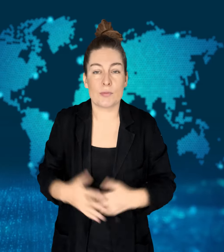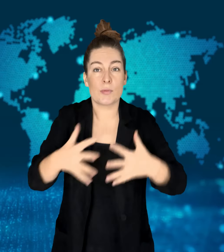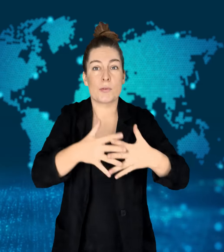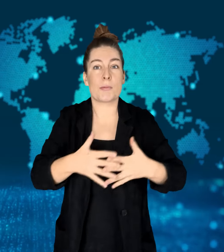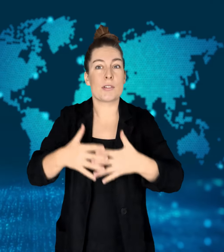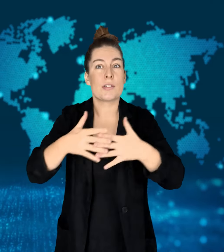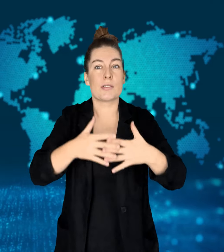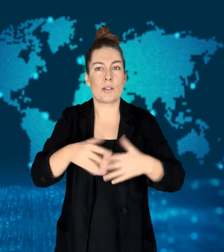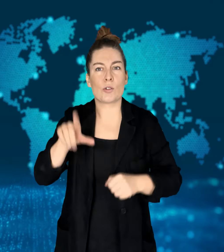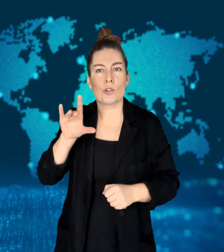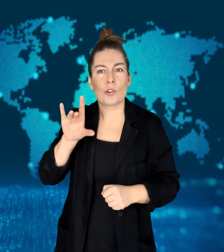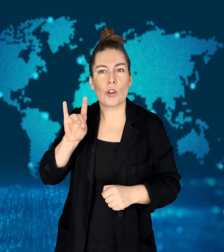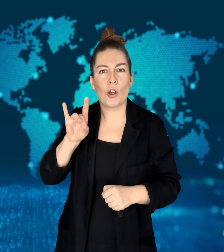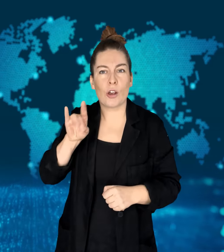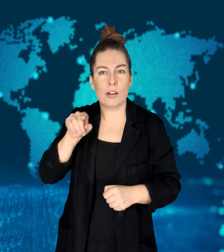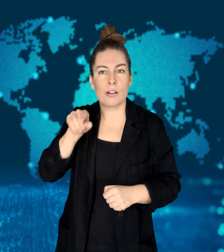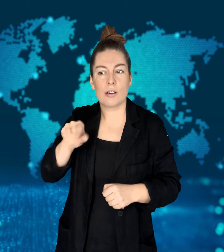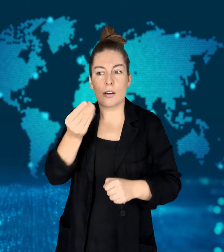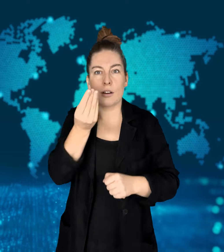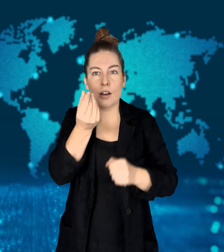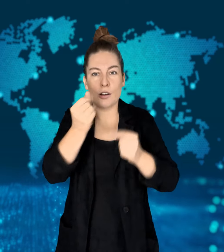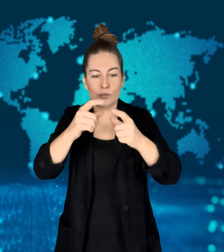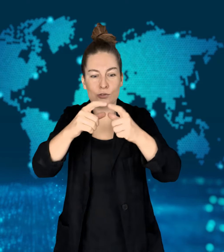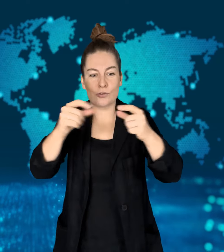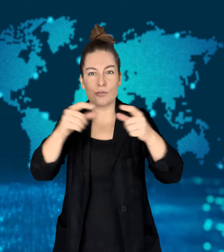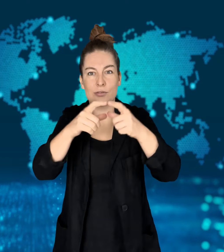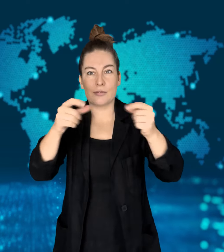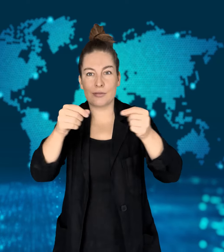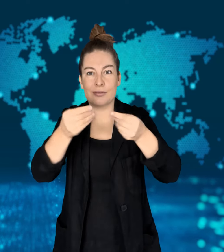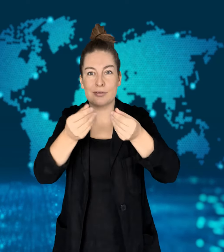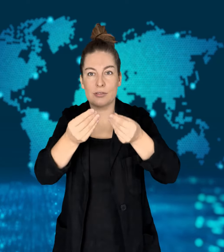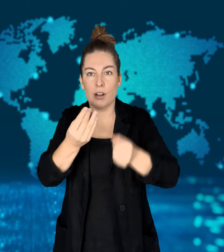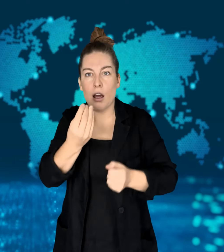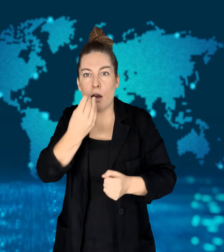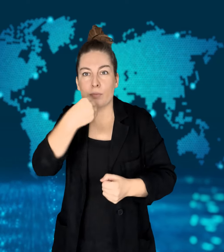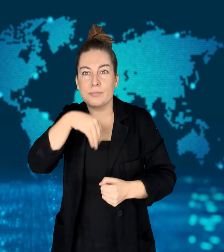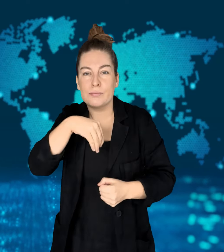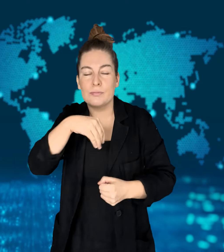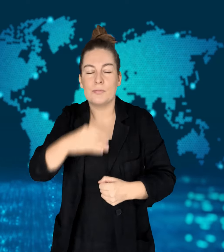Dog eats cash